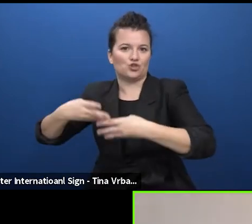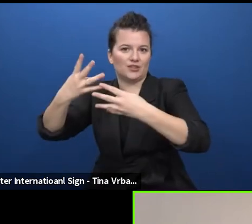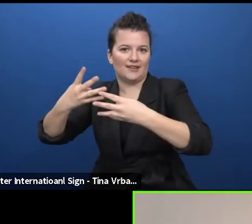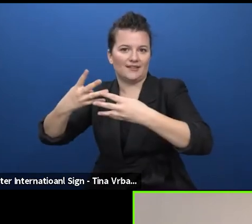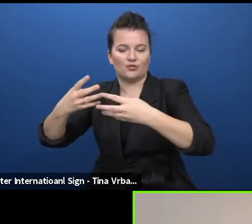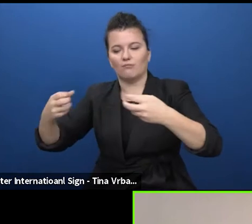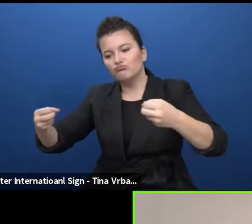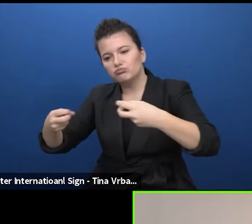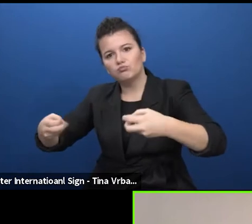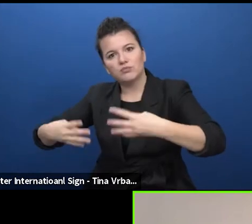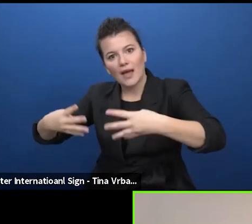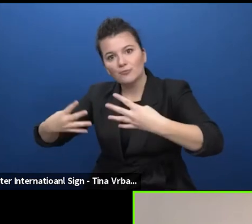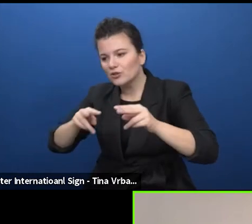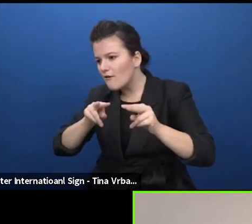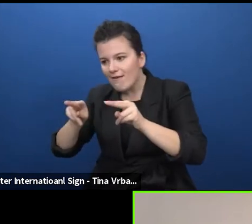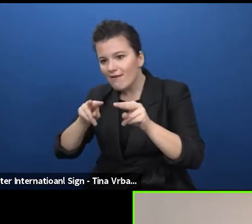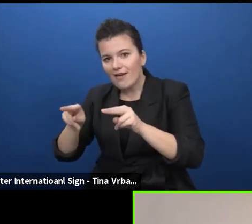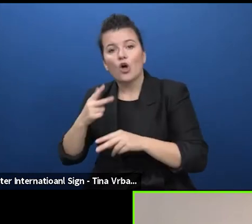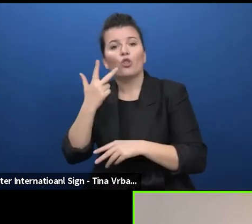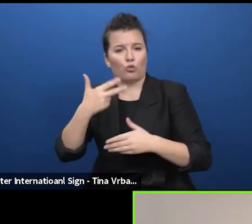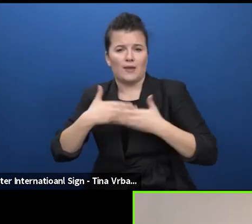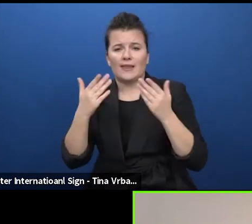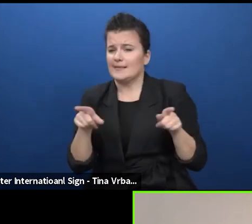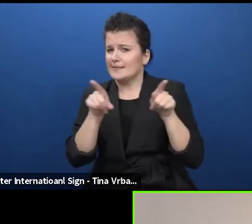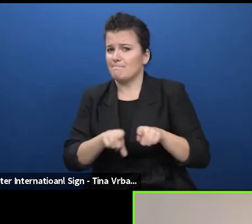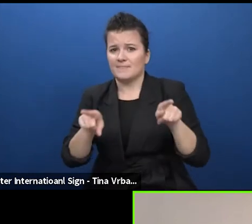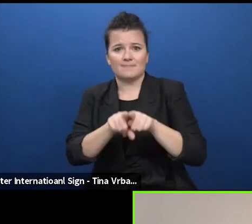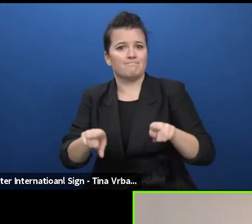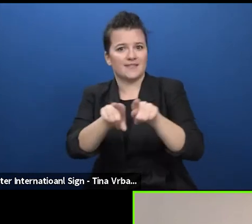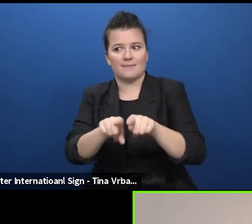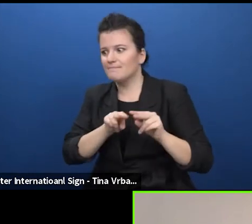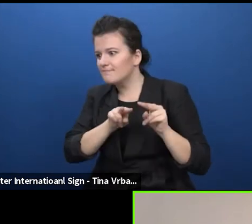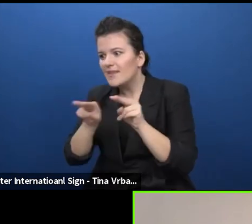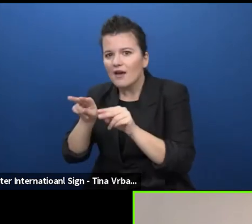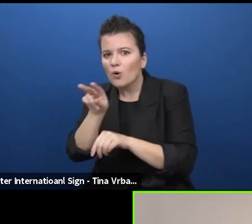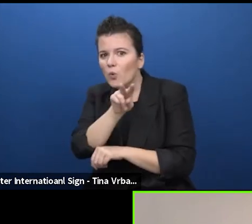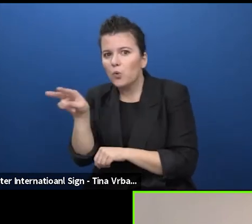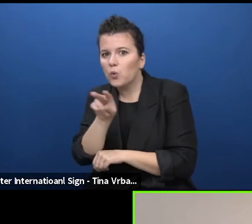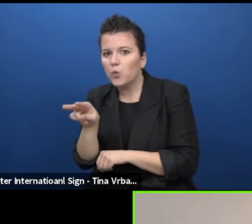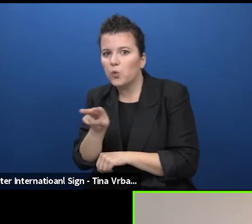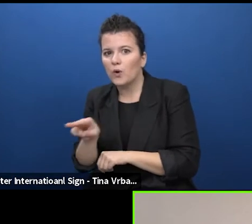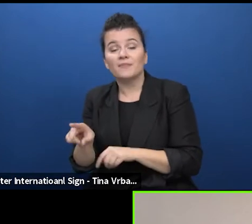As you might have already noticed, we'll be offering interpretation in international sign